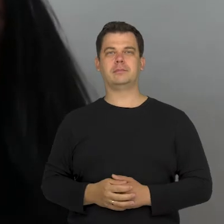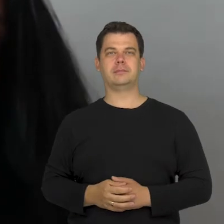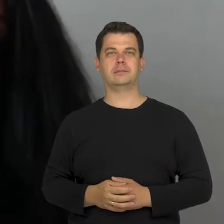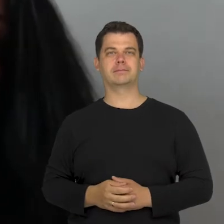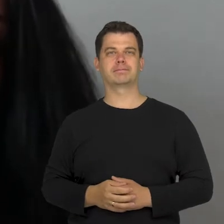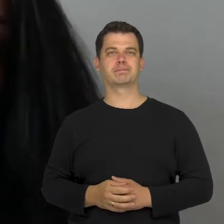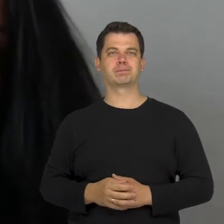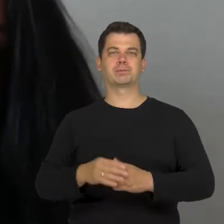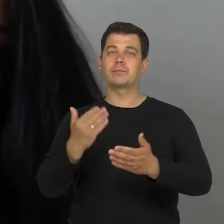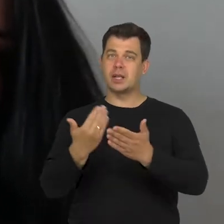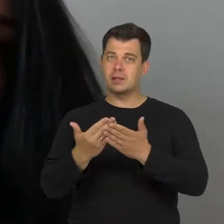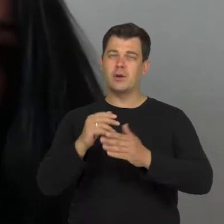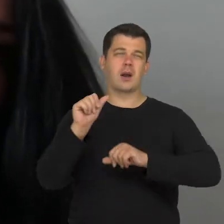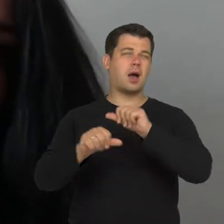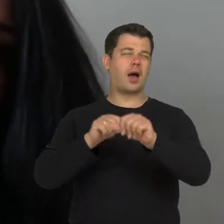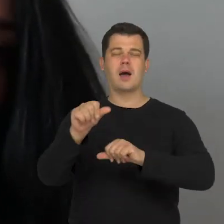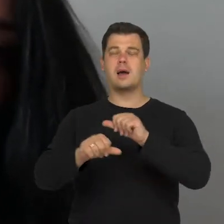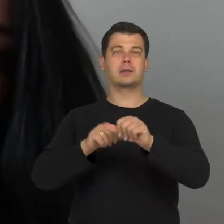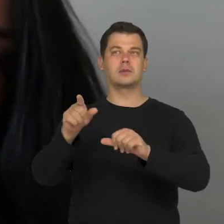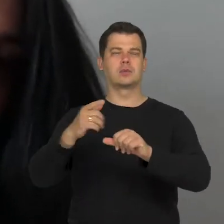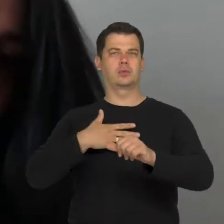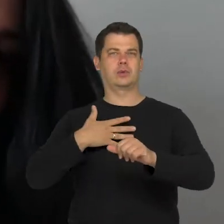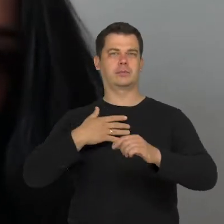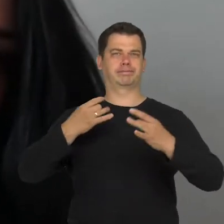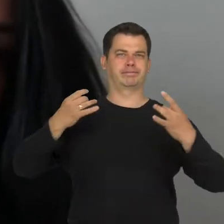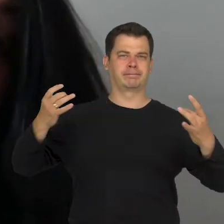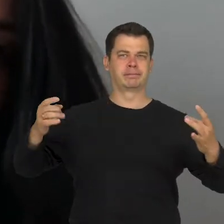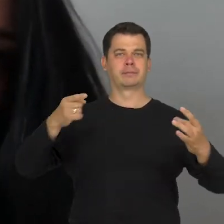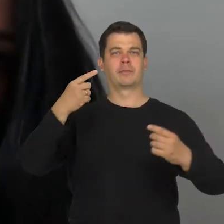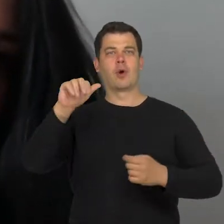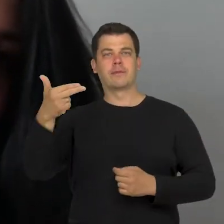So we have been working with this tension for years and we are aware of the look